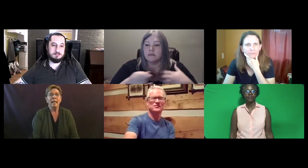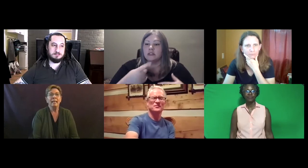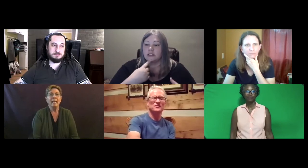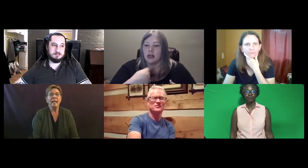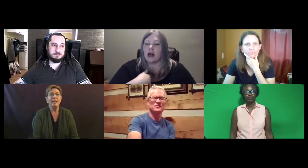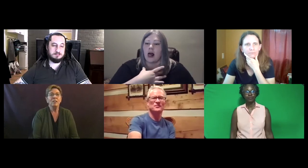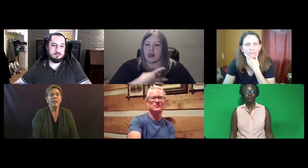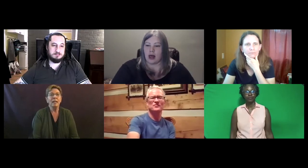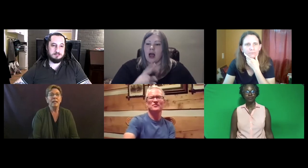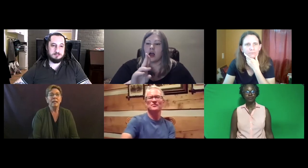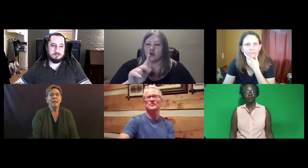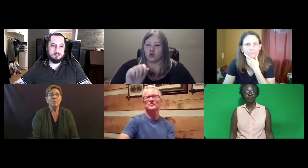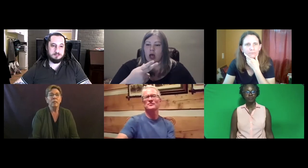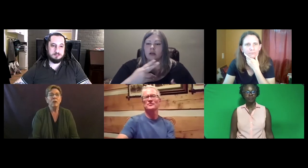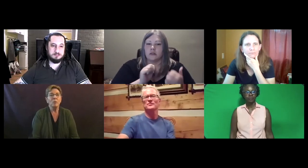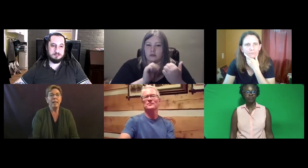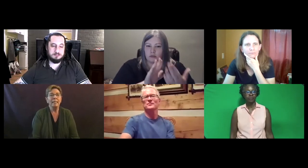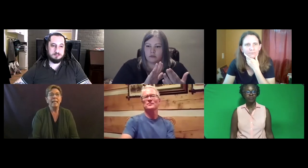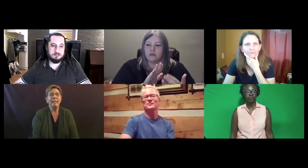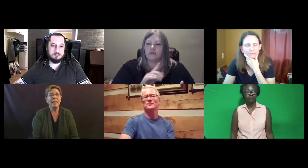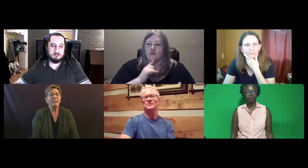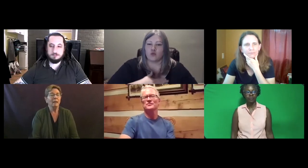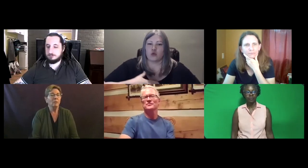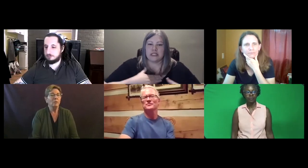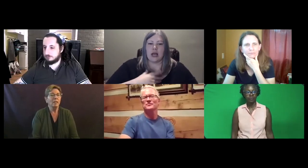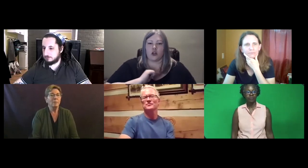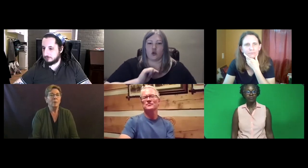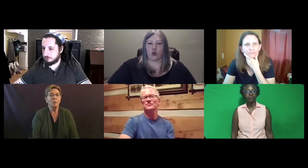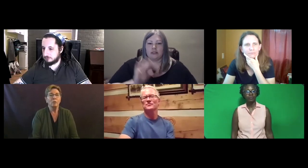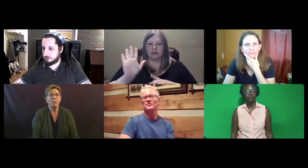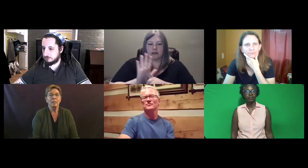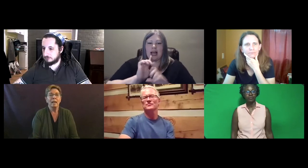And AJ also added that I like Utah's approach.